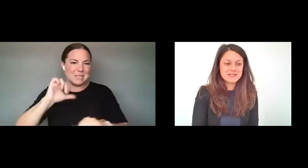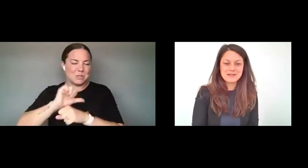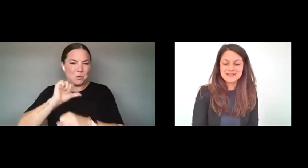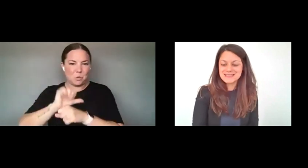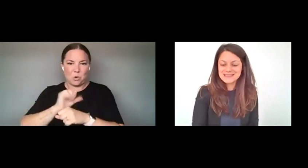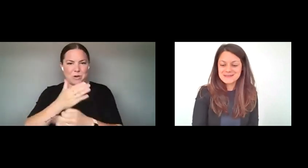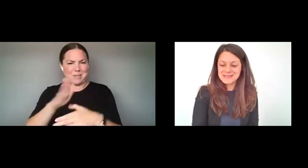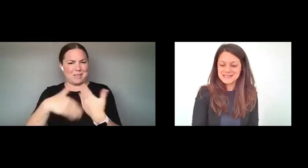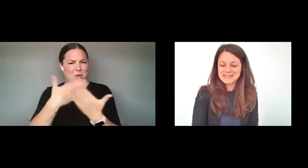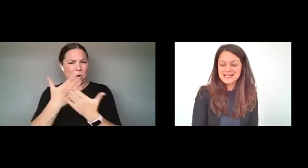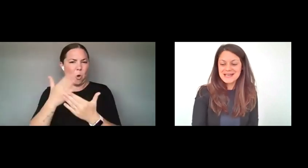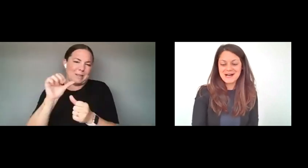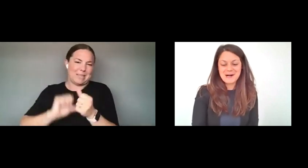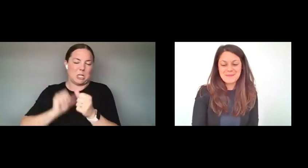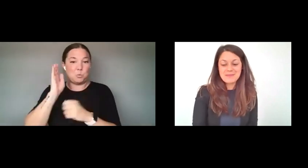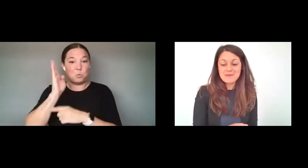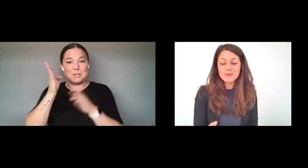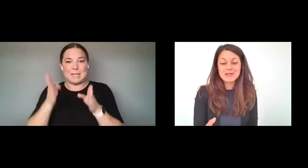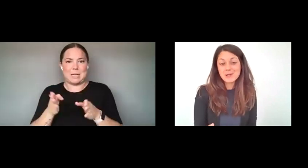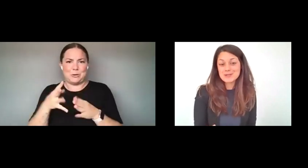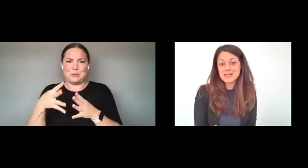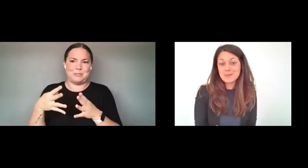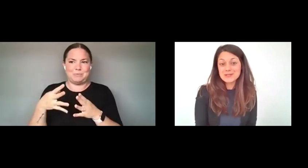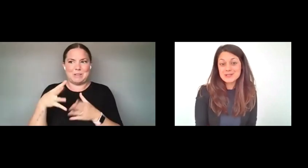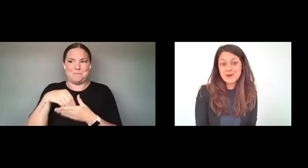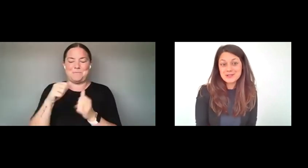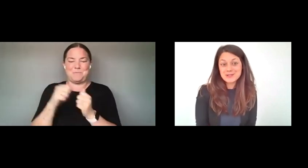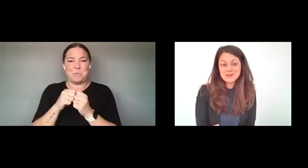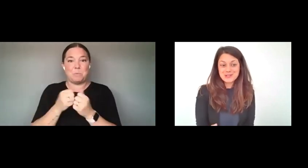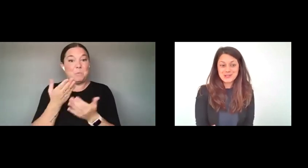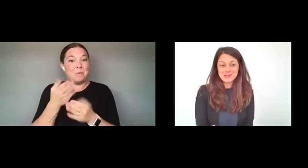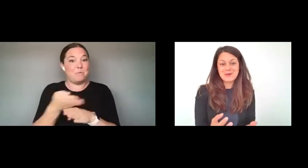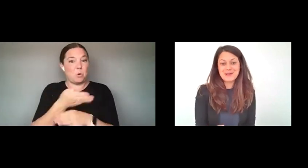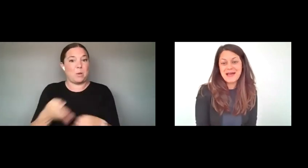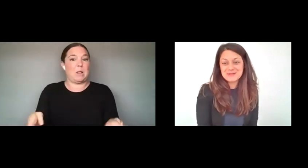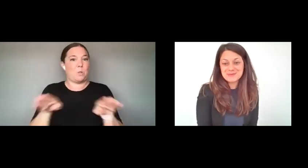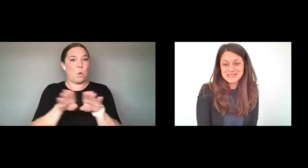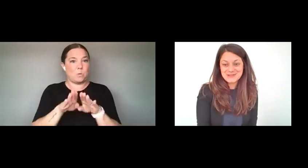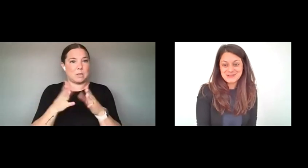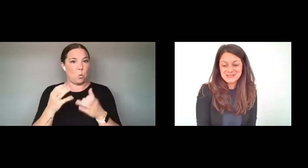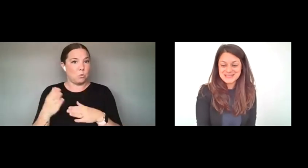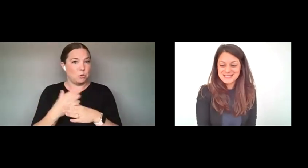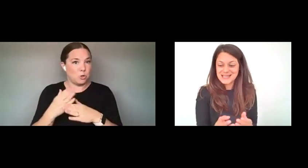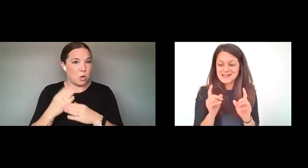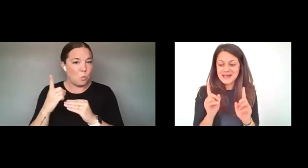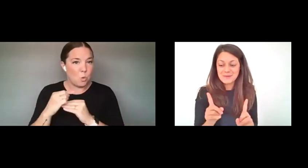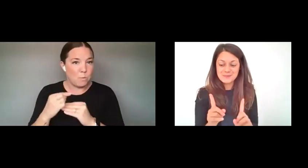ARE KNEE-DEEP IN. AND BEFORE WE CLOSE UP WE DO WANT TO SHARE ONE LAST RESOURCE AND THAT WOULD